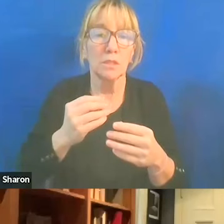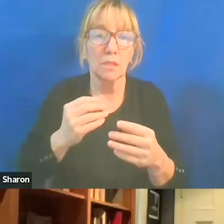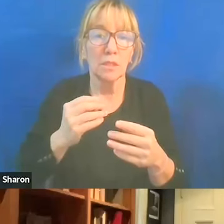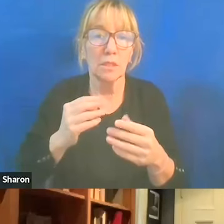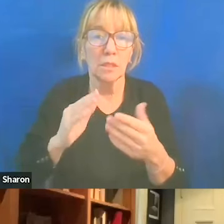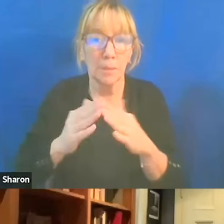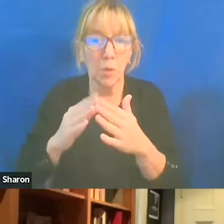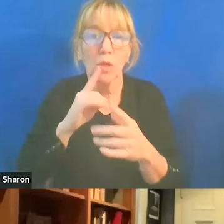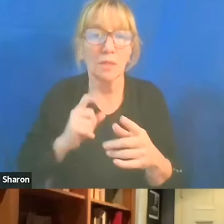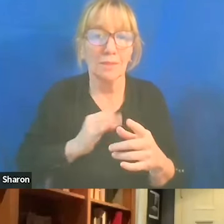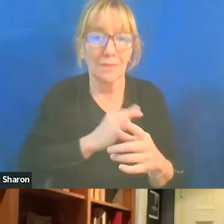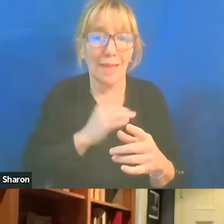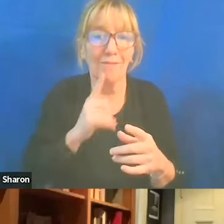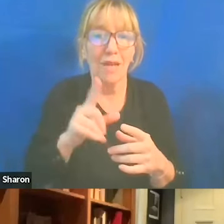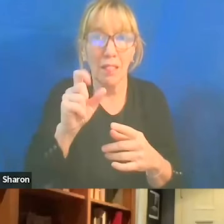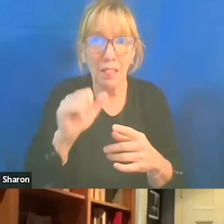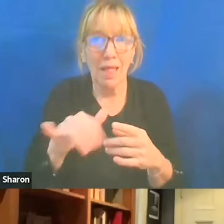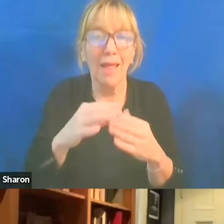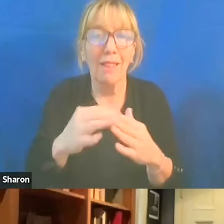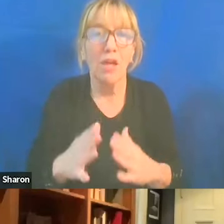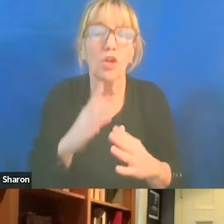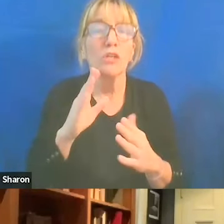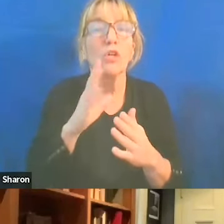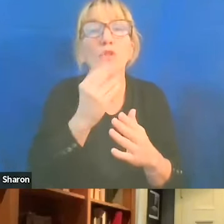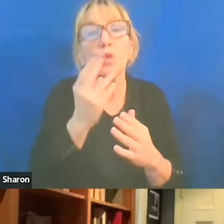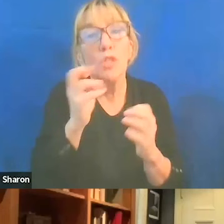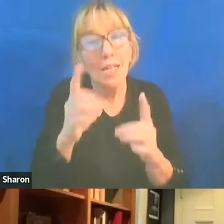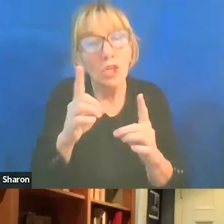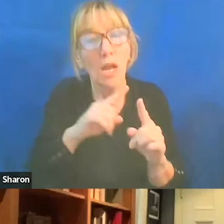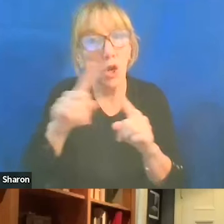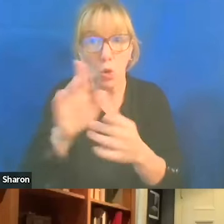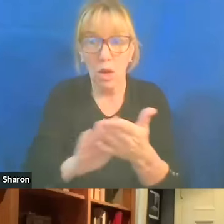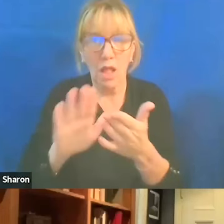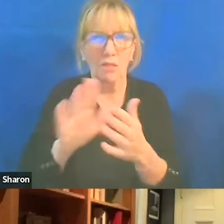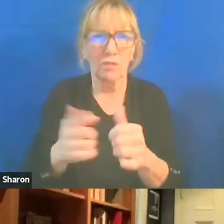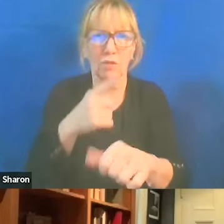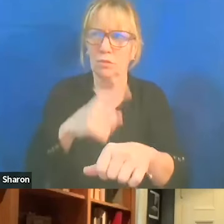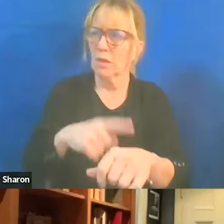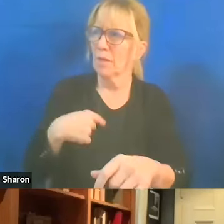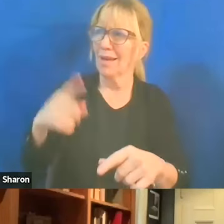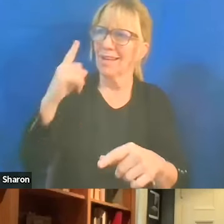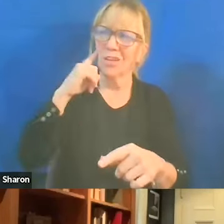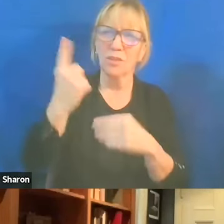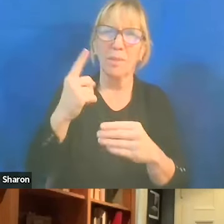Had a Jewish education. I go to college. And for the first time I hear there's something called an occupation.